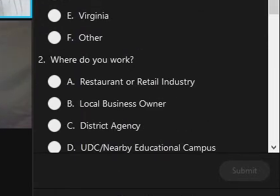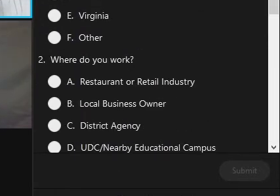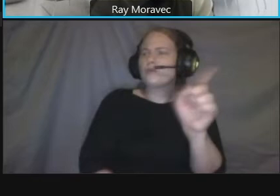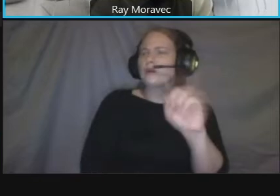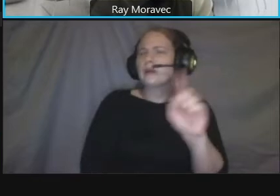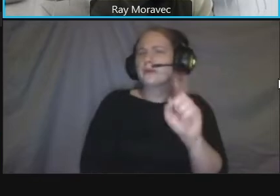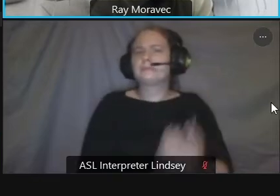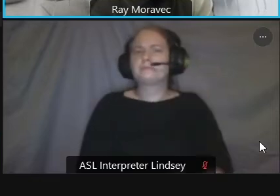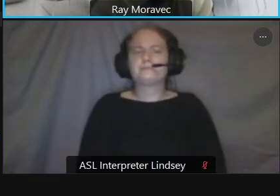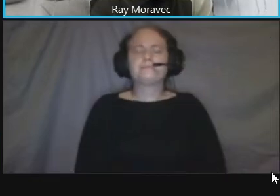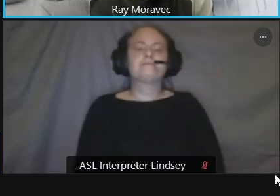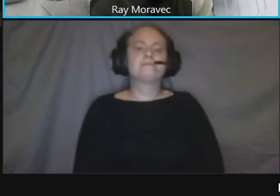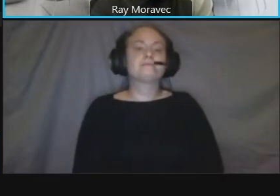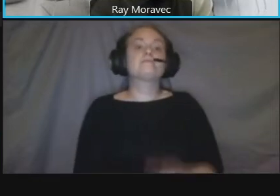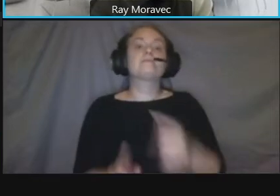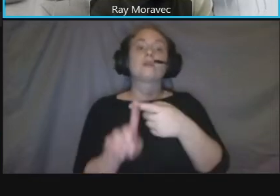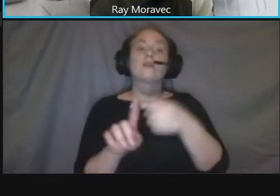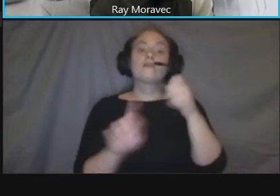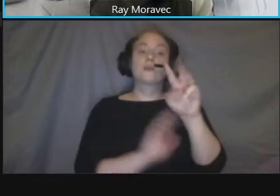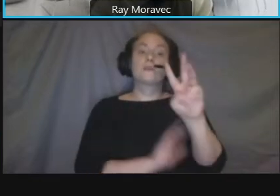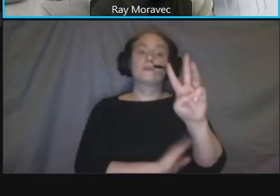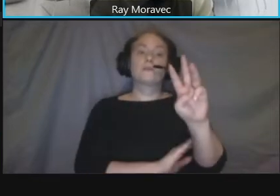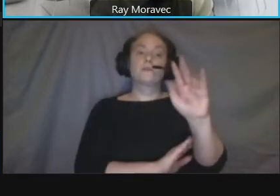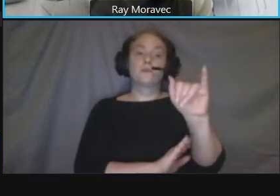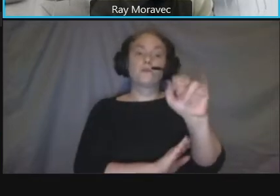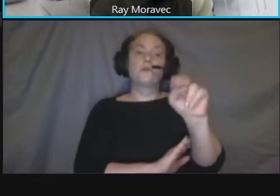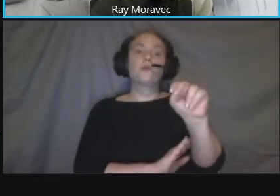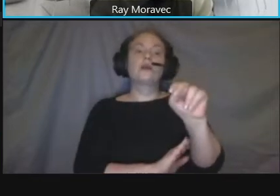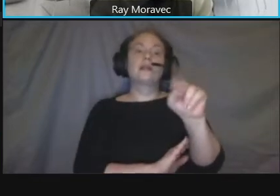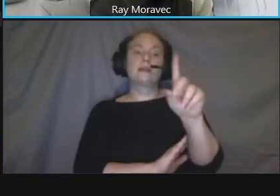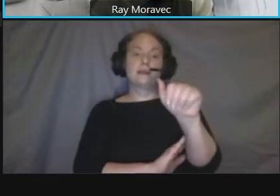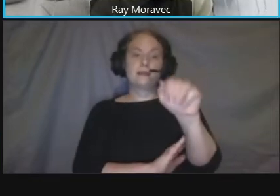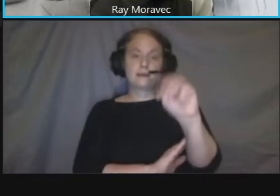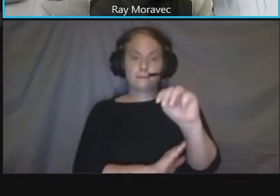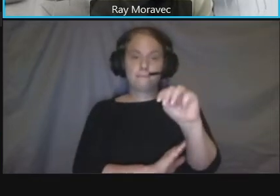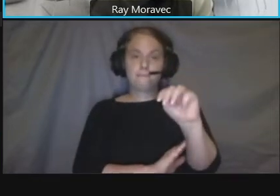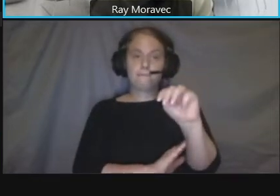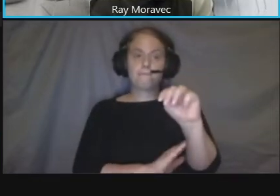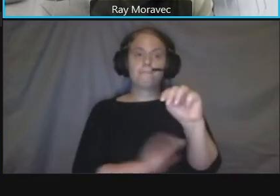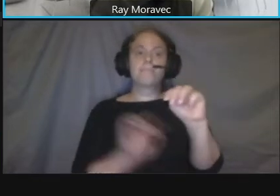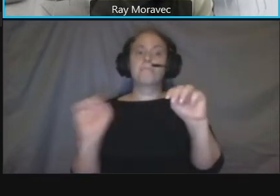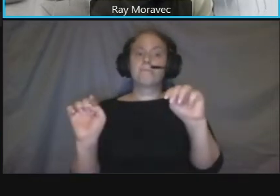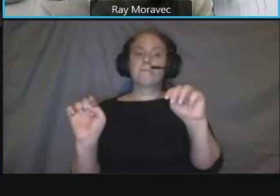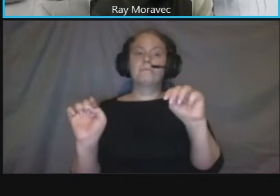from windham place to visi terrace we do have some grocery and pharmacy some